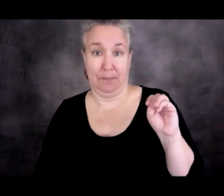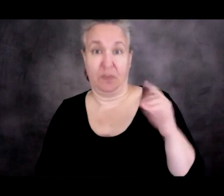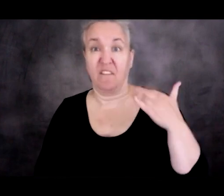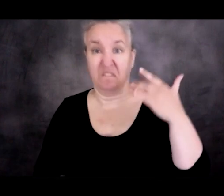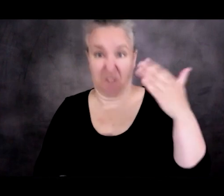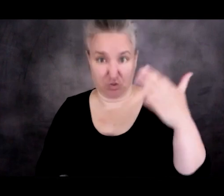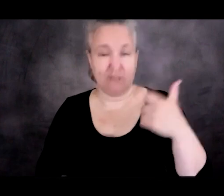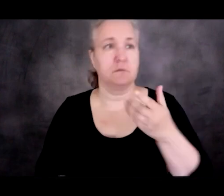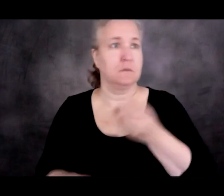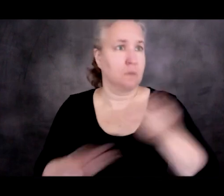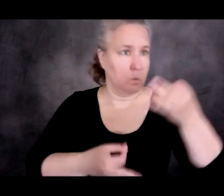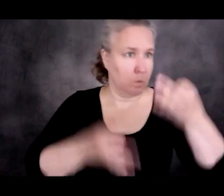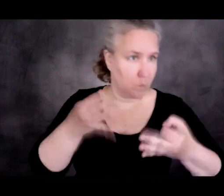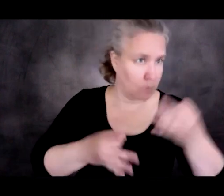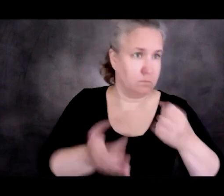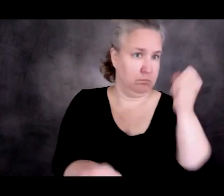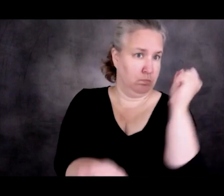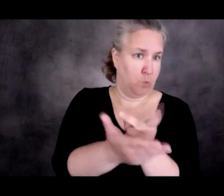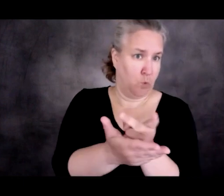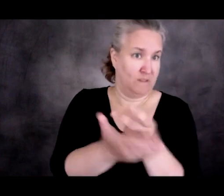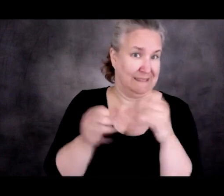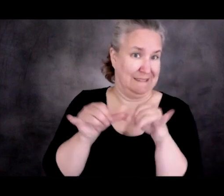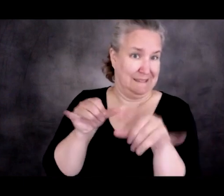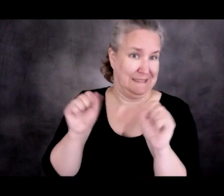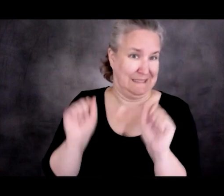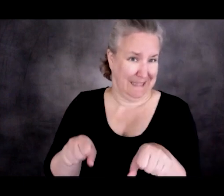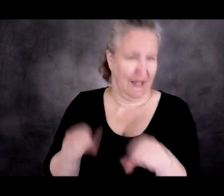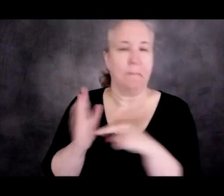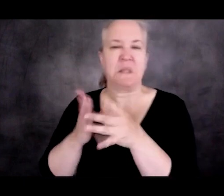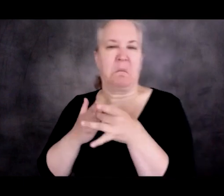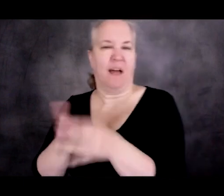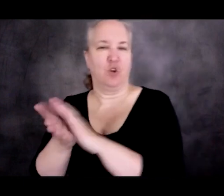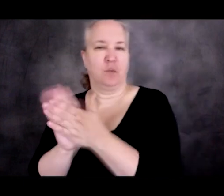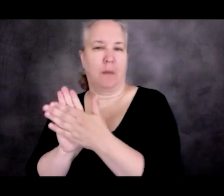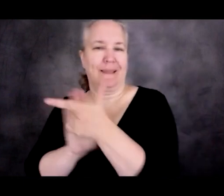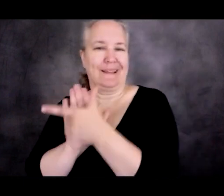and you were given asylum, that would give you a pathway to legal permanent residence and to citizenship.